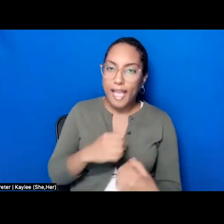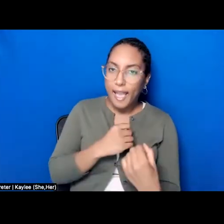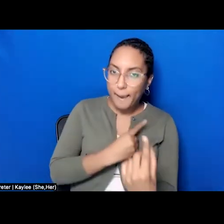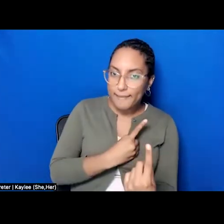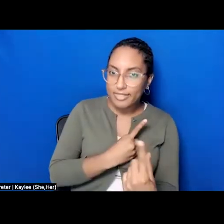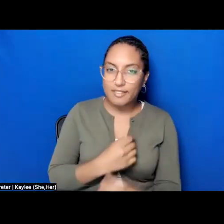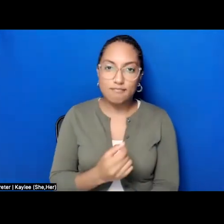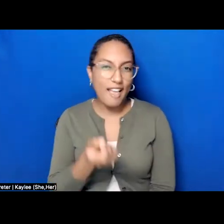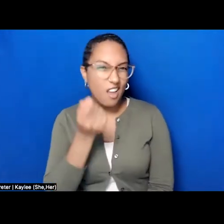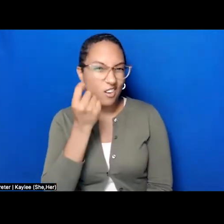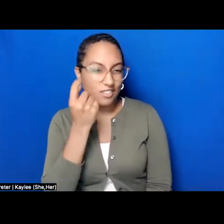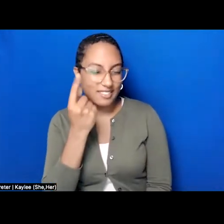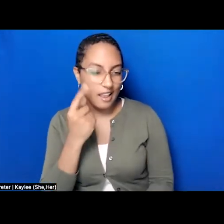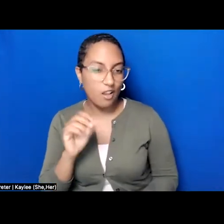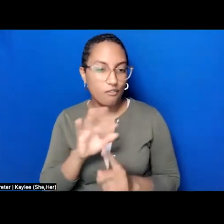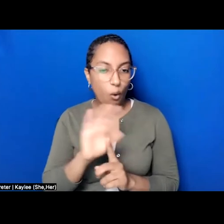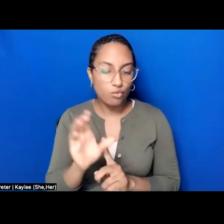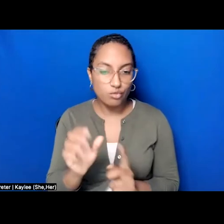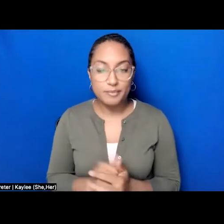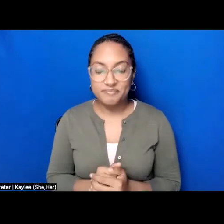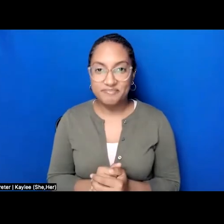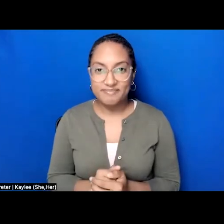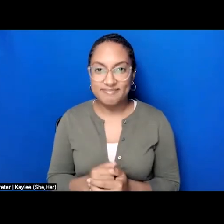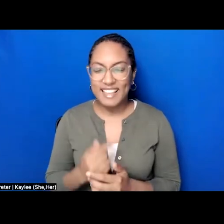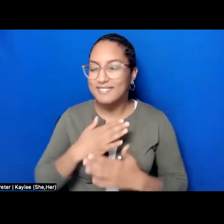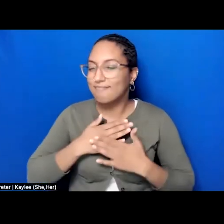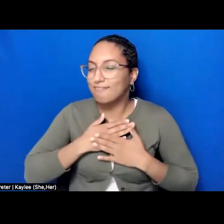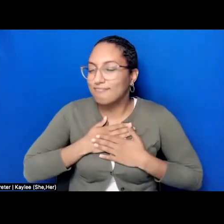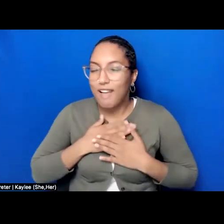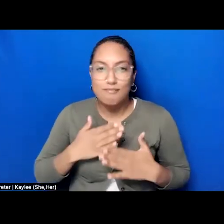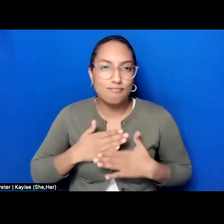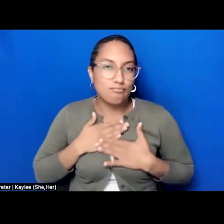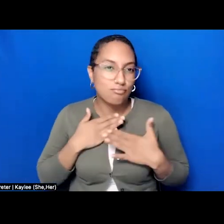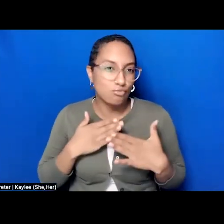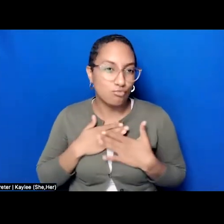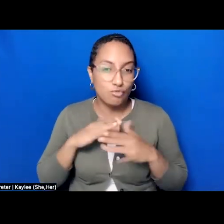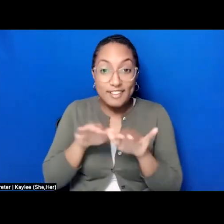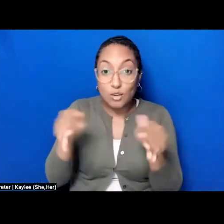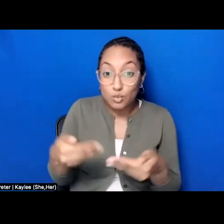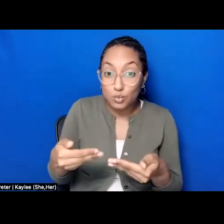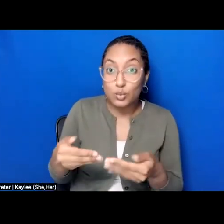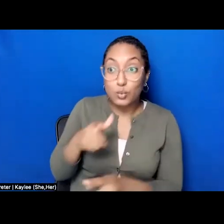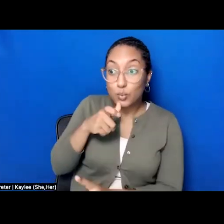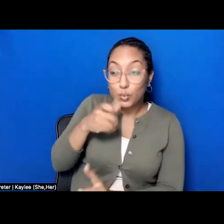To that end, it is my great pleasure to introduce you to Zaheer Ali,